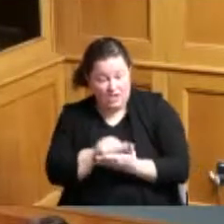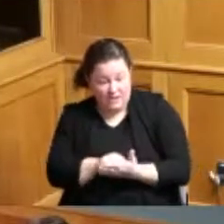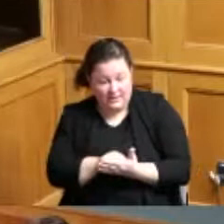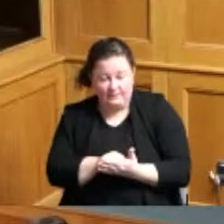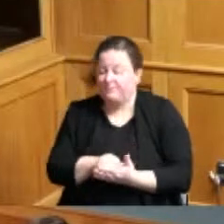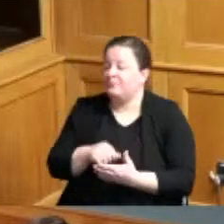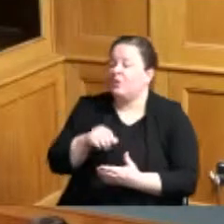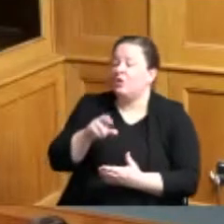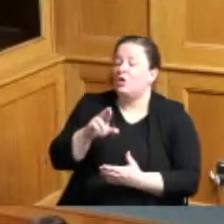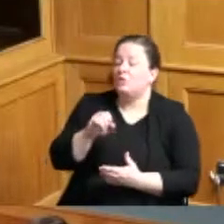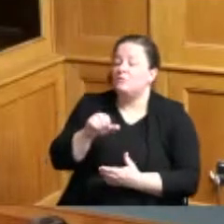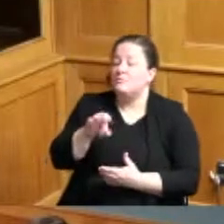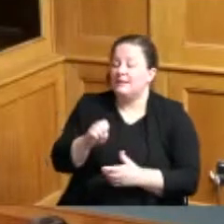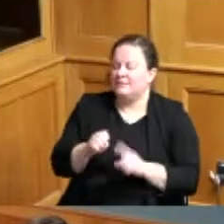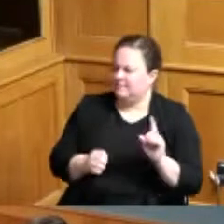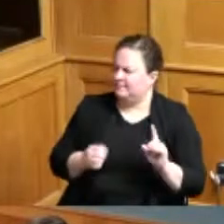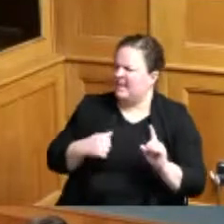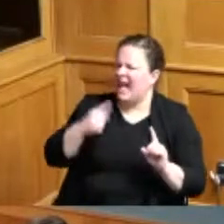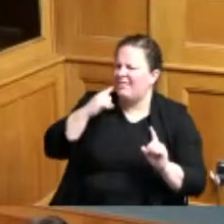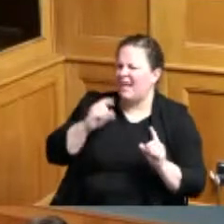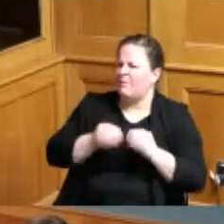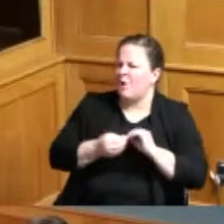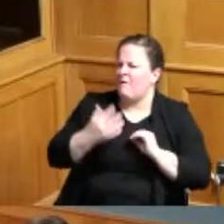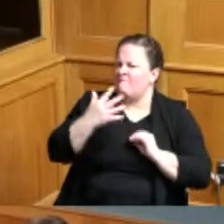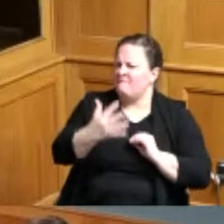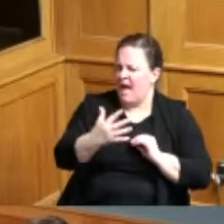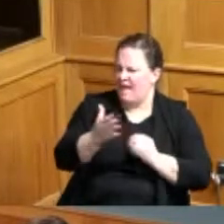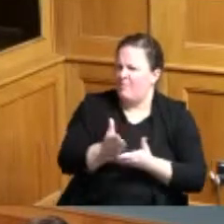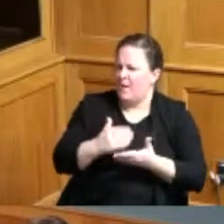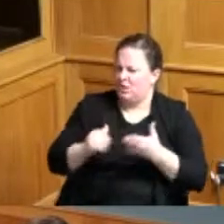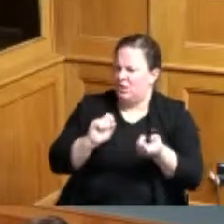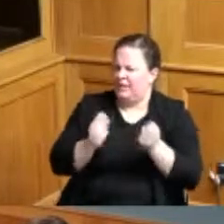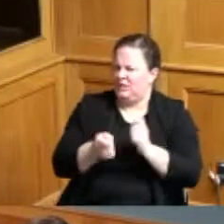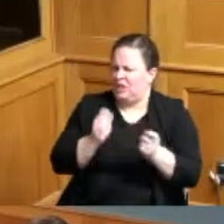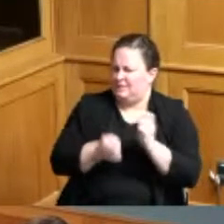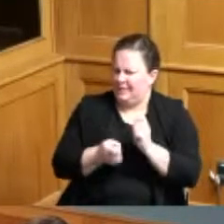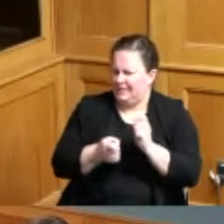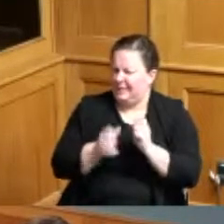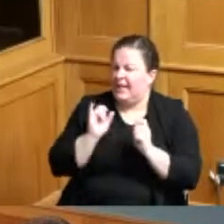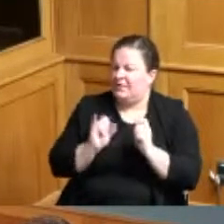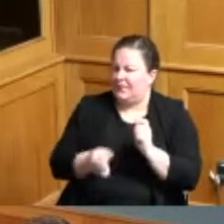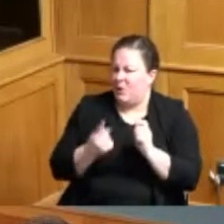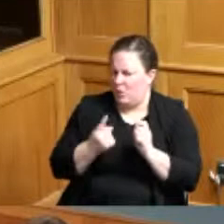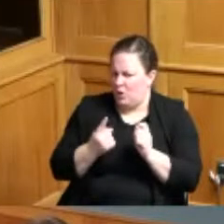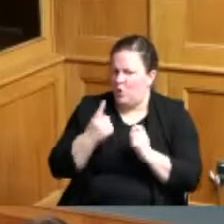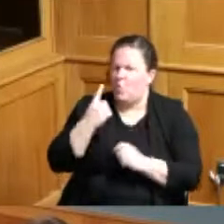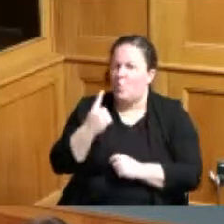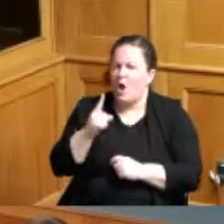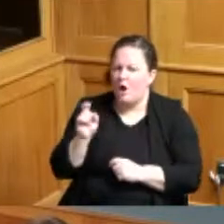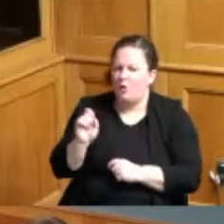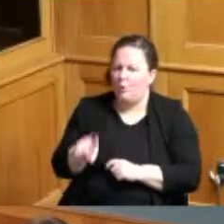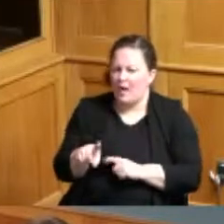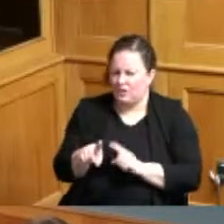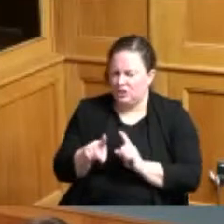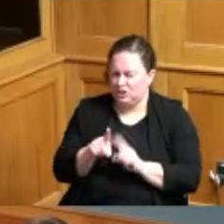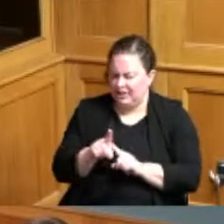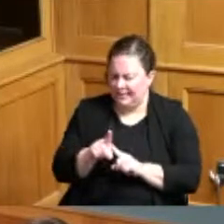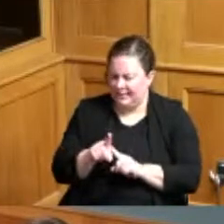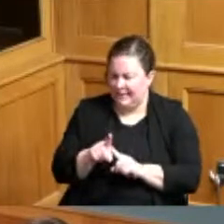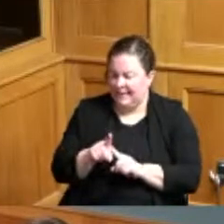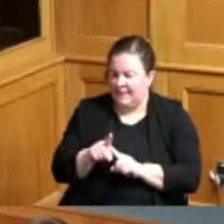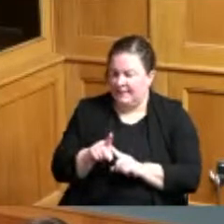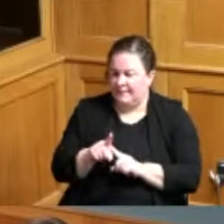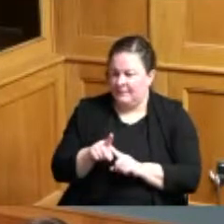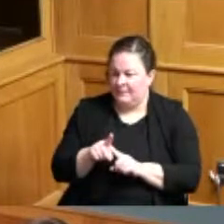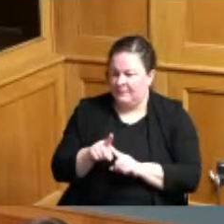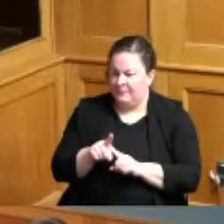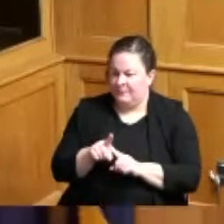number five the budget adjustment I just had one question on the budget adjustment it talks about